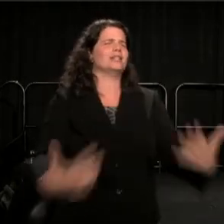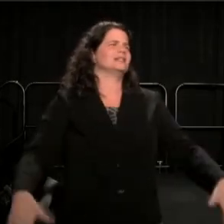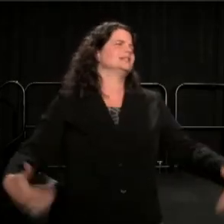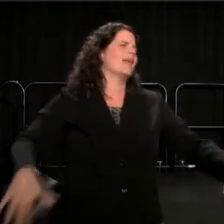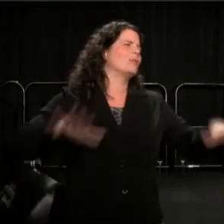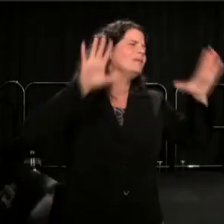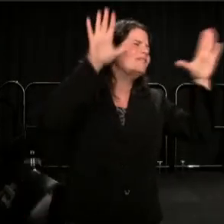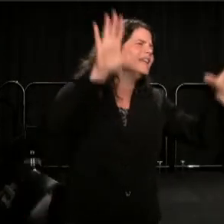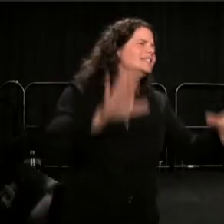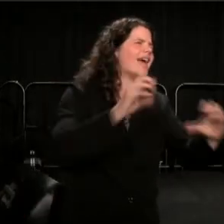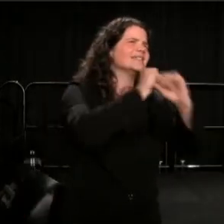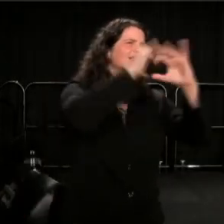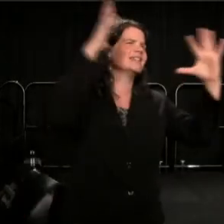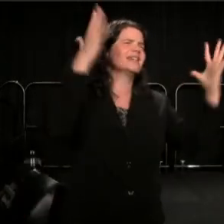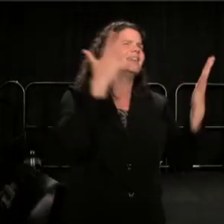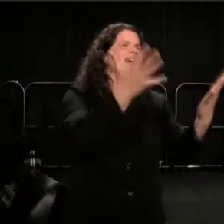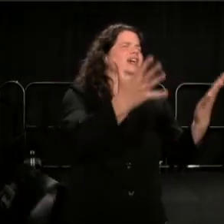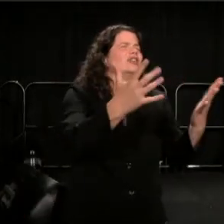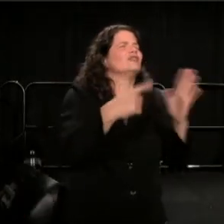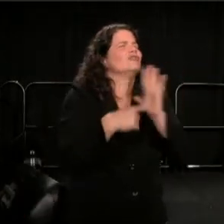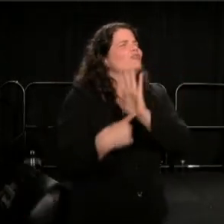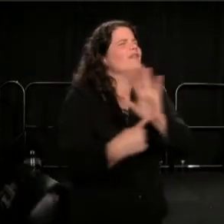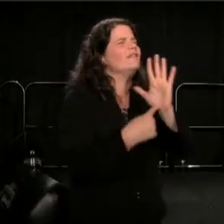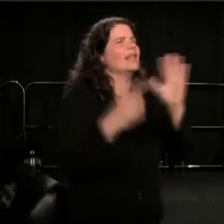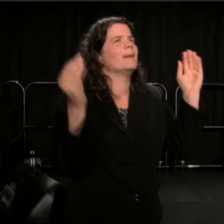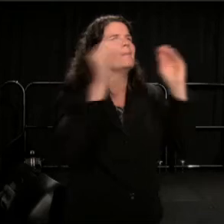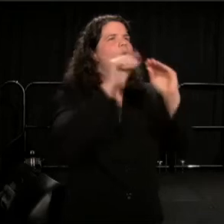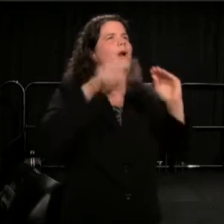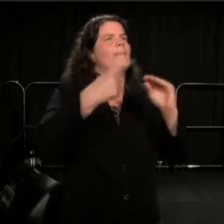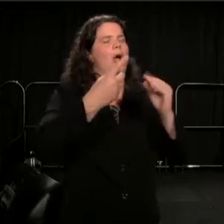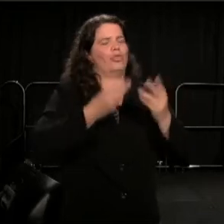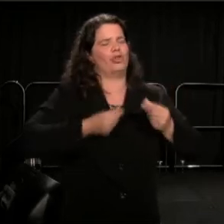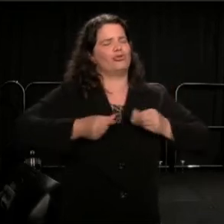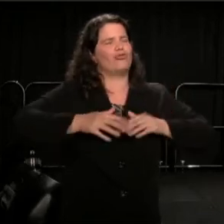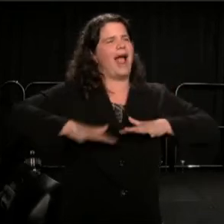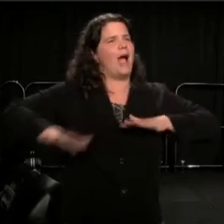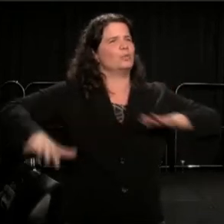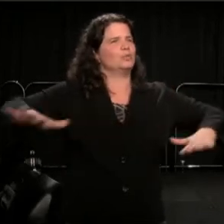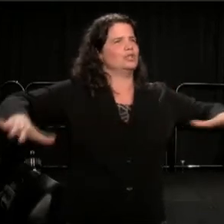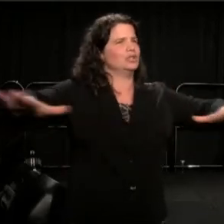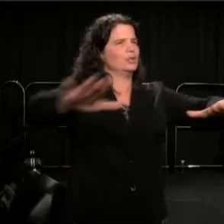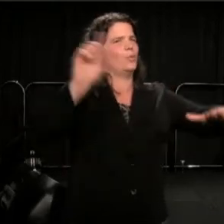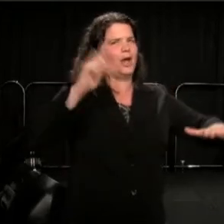Revealing more about the grounds on which we each and all stand.